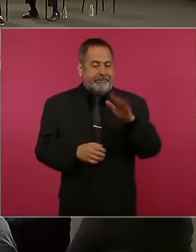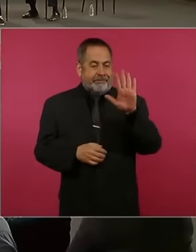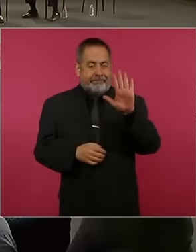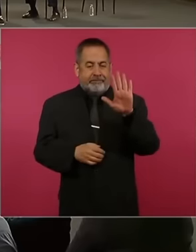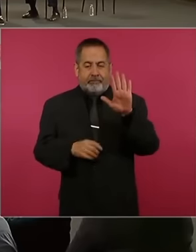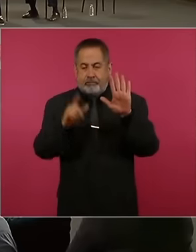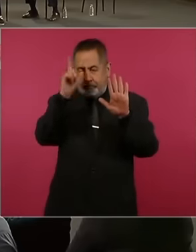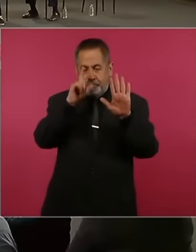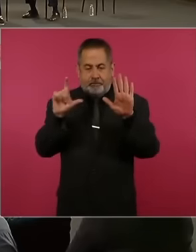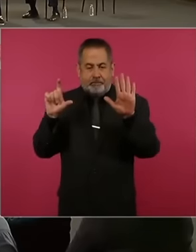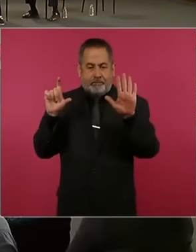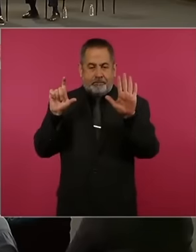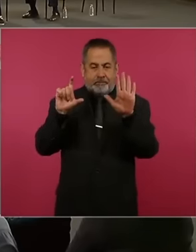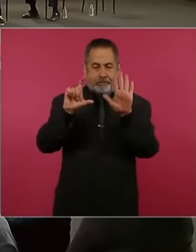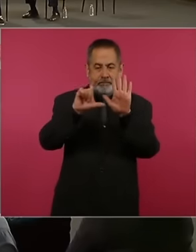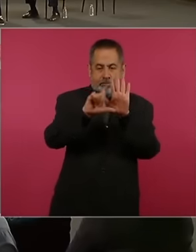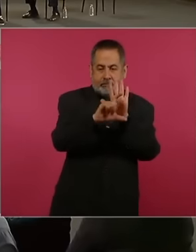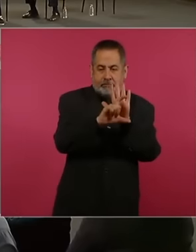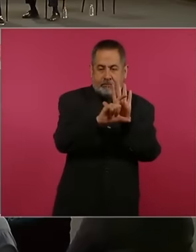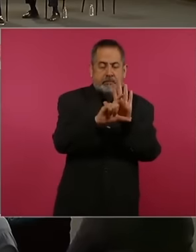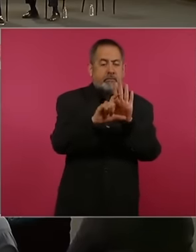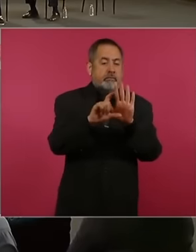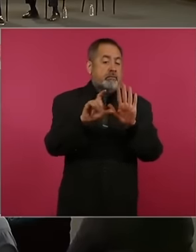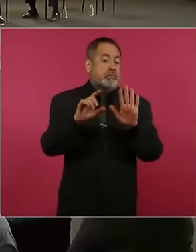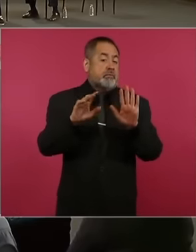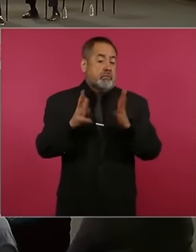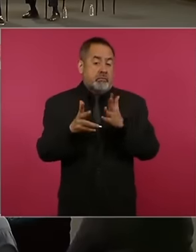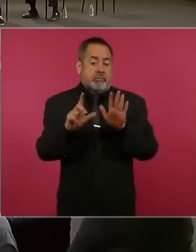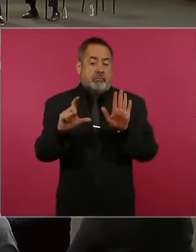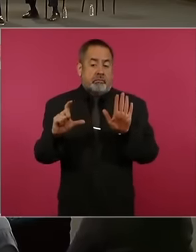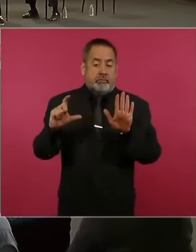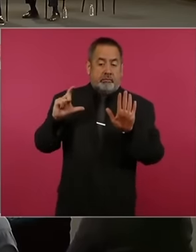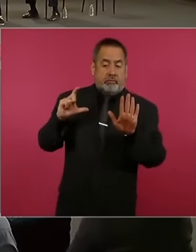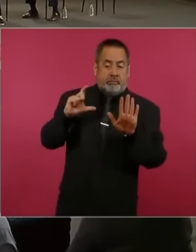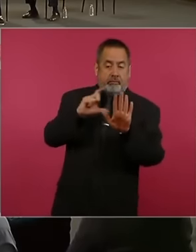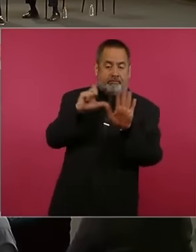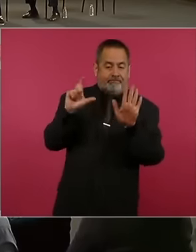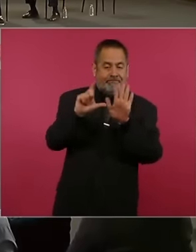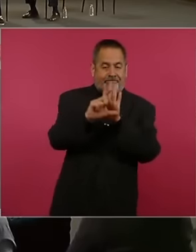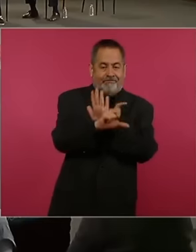angular dimensions of the moon and the sun They are very similar and that is why the moon is capable of blocking the